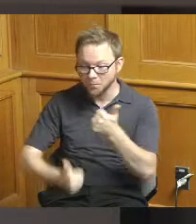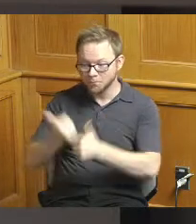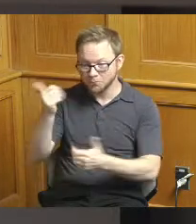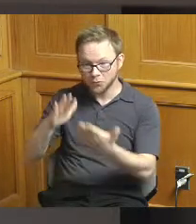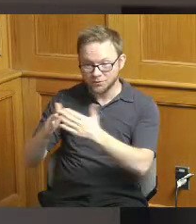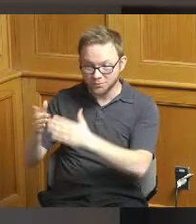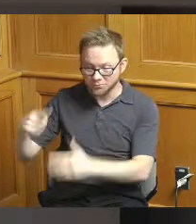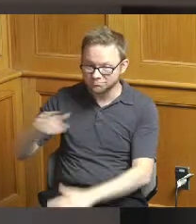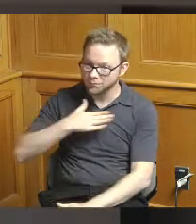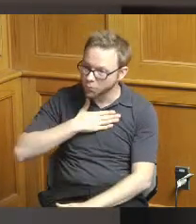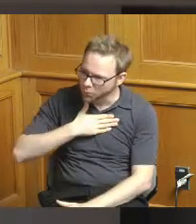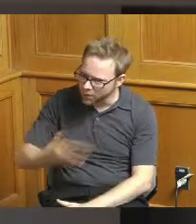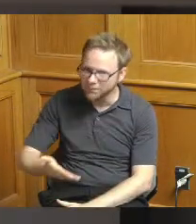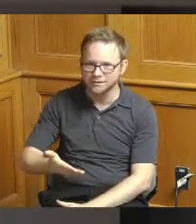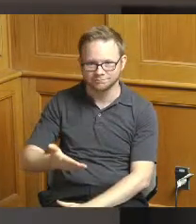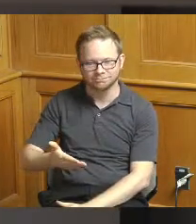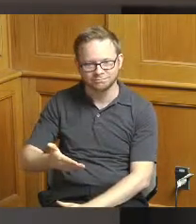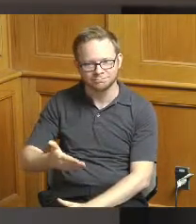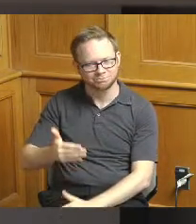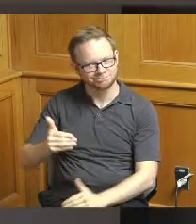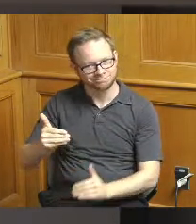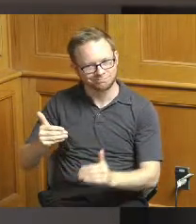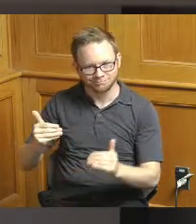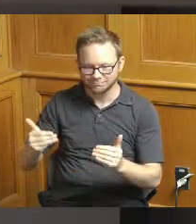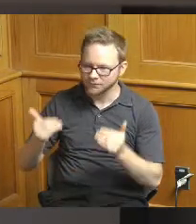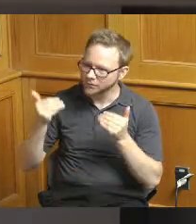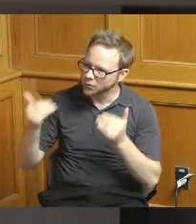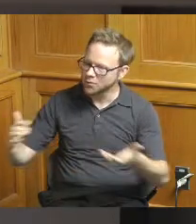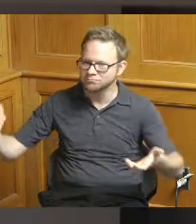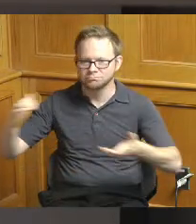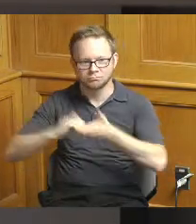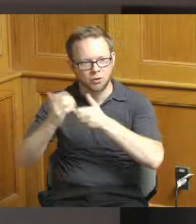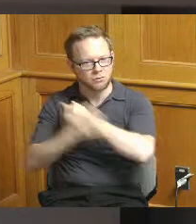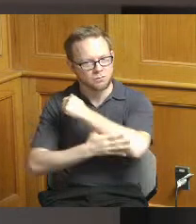willing to take a step up and partner with the county and tackle some of these structural issues